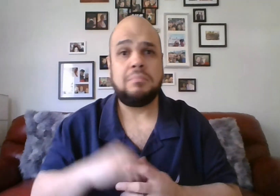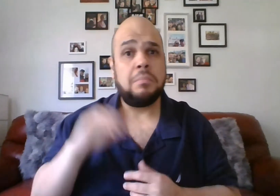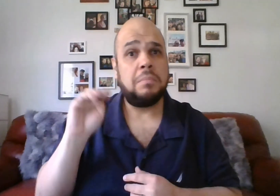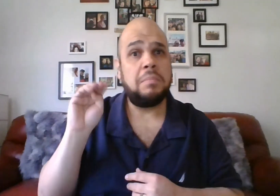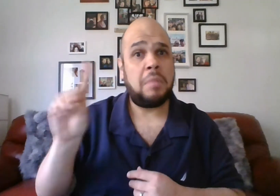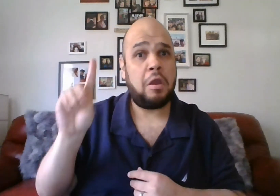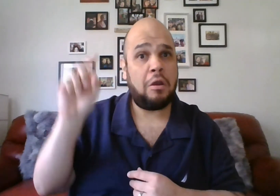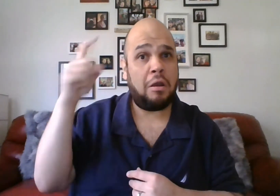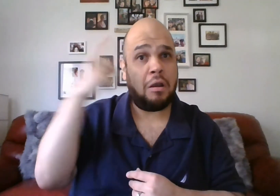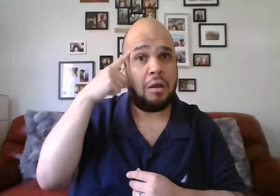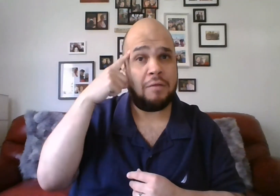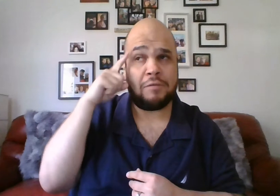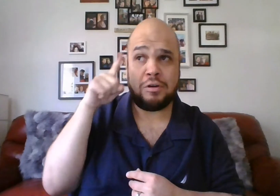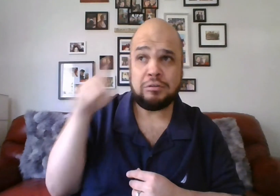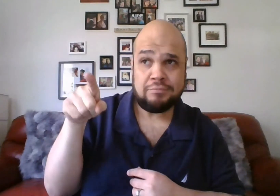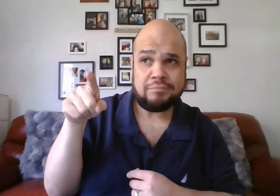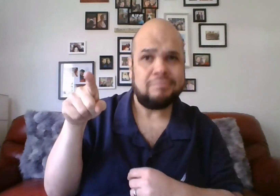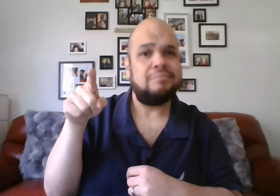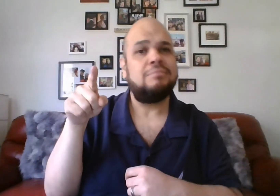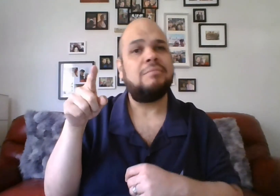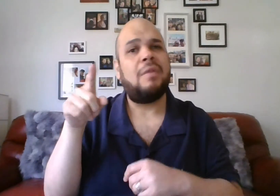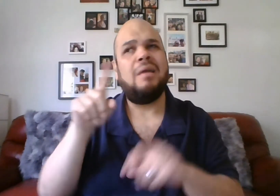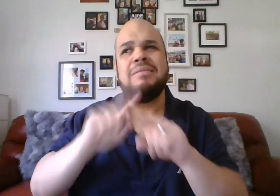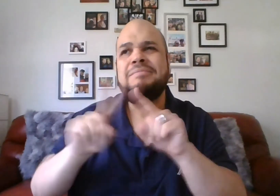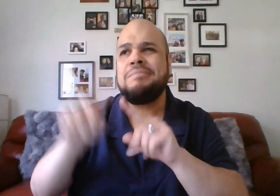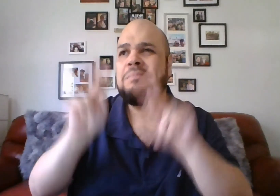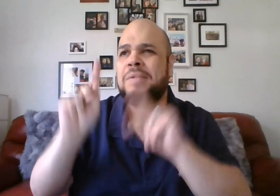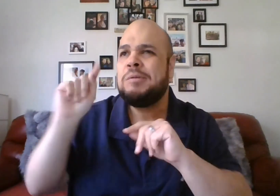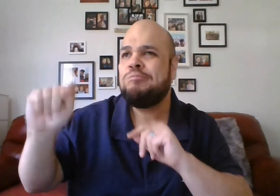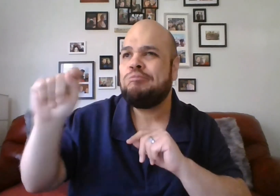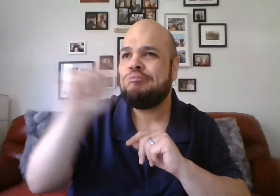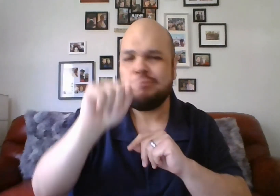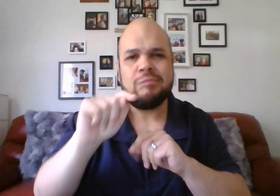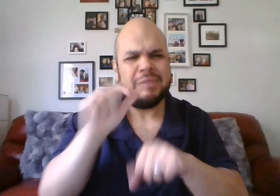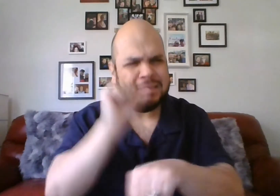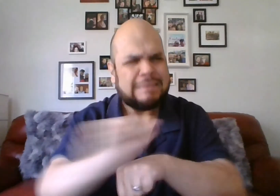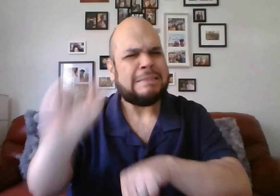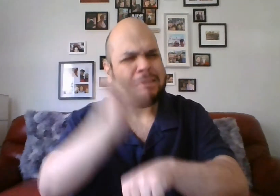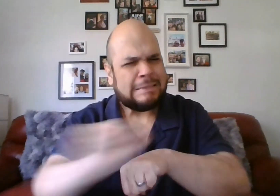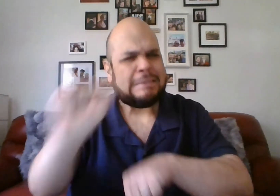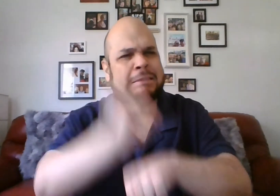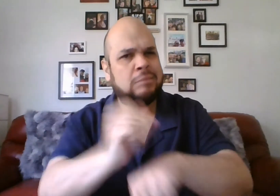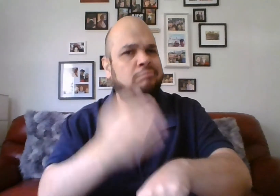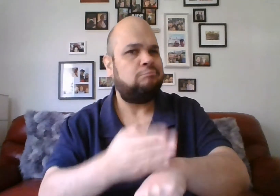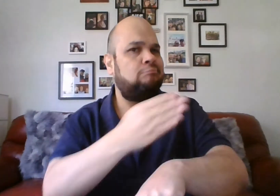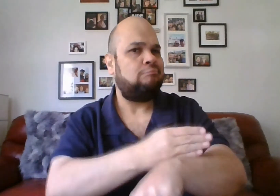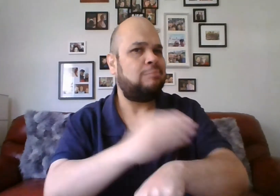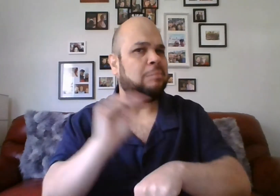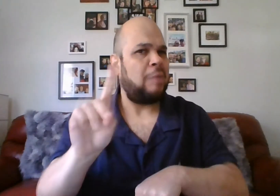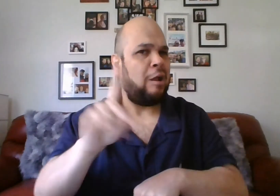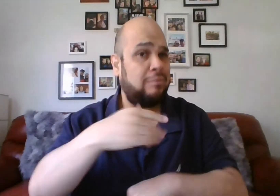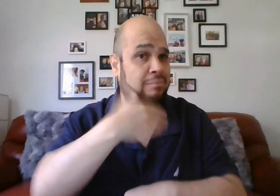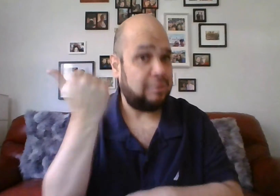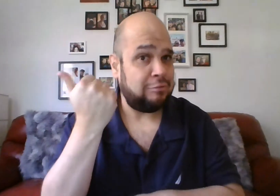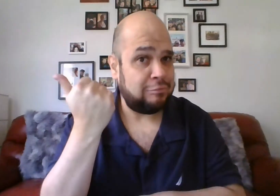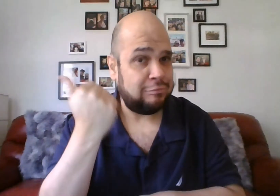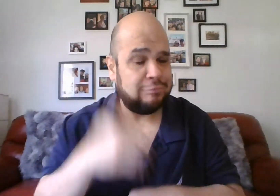Governor Larry Hogan and his team have been working around the clock to change Maryland for the better.